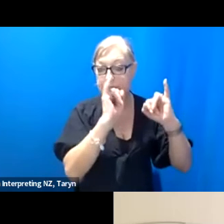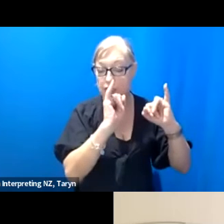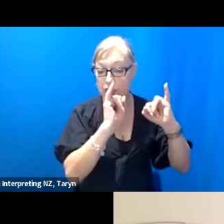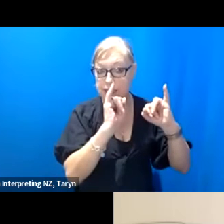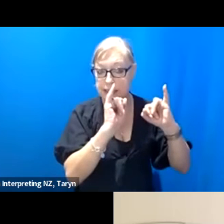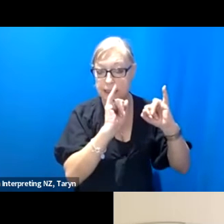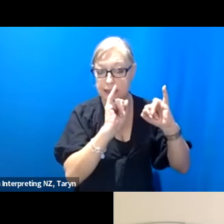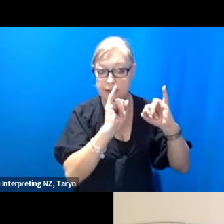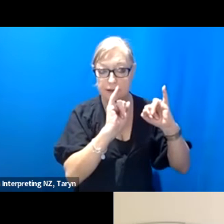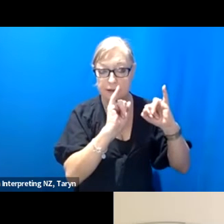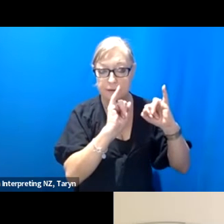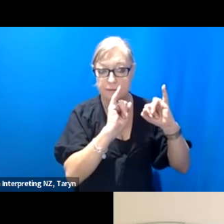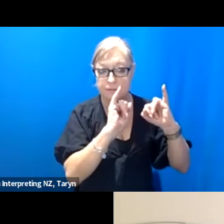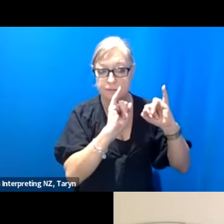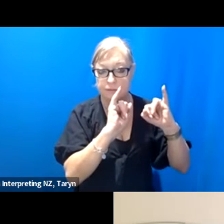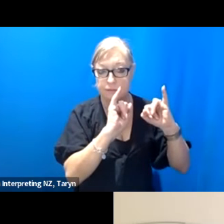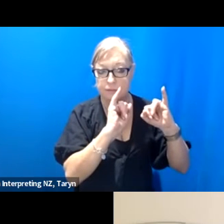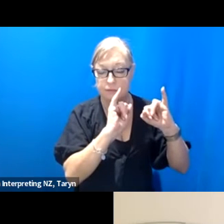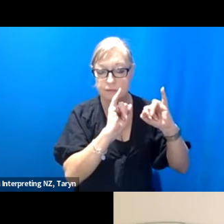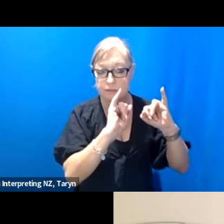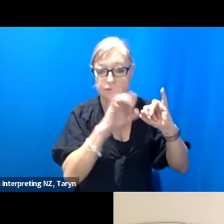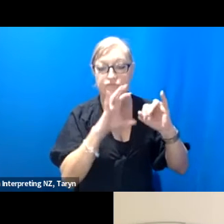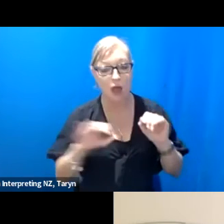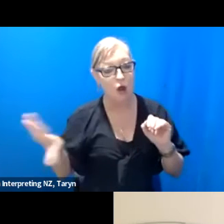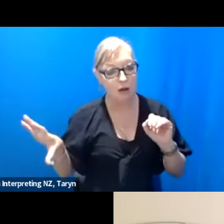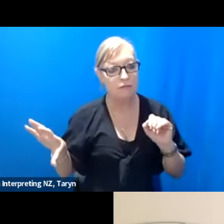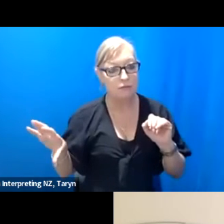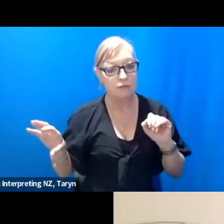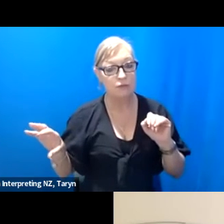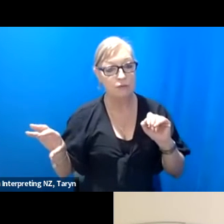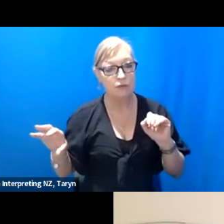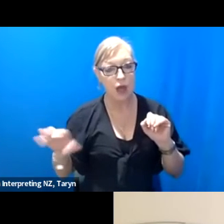or like coming so much from disability knowledge and crip knowledge of,